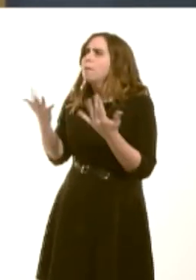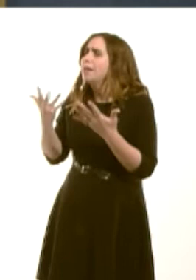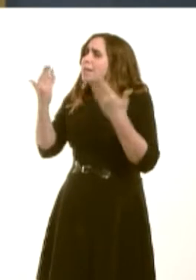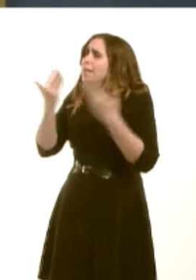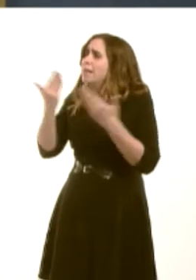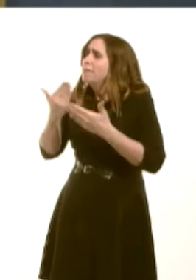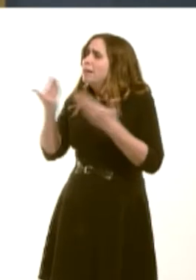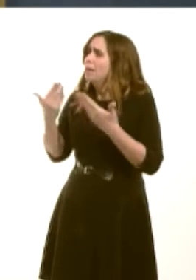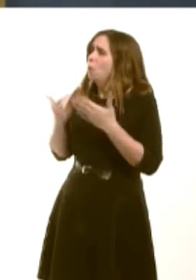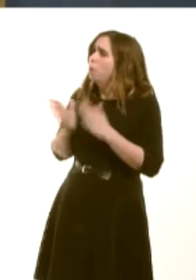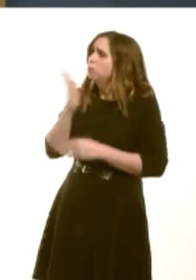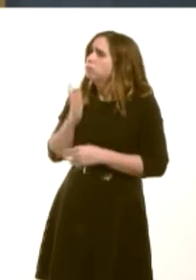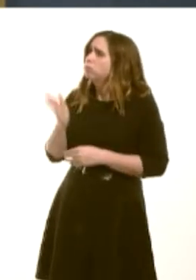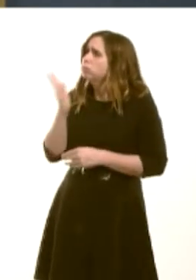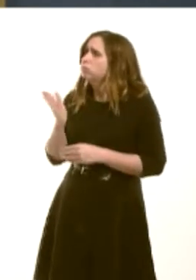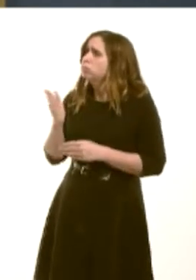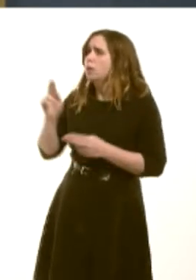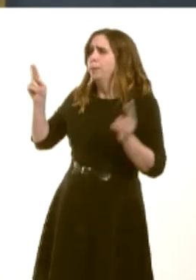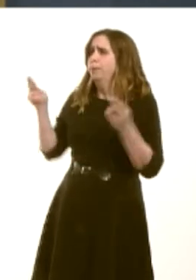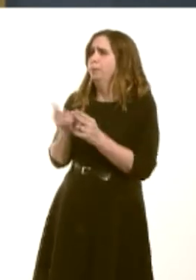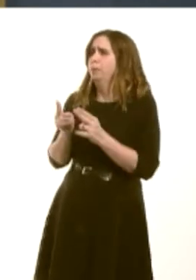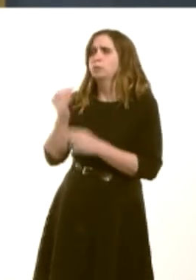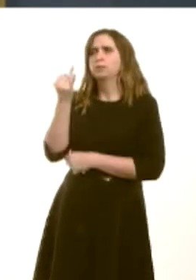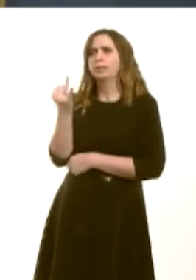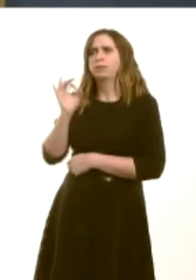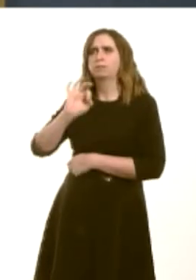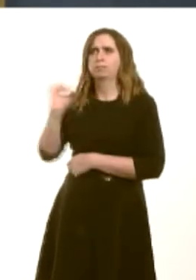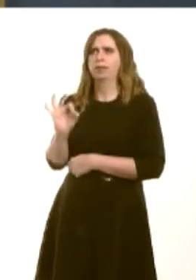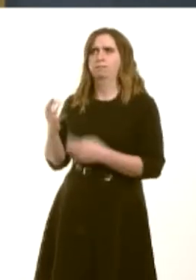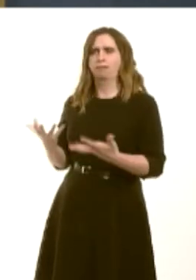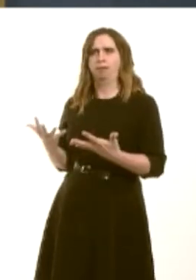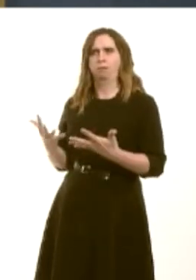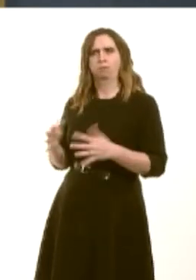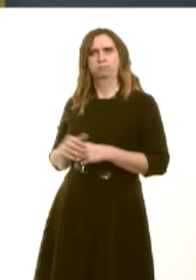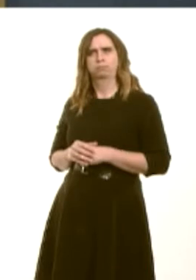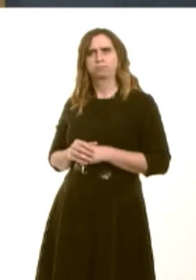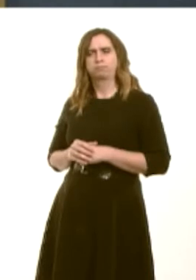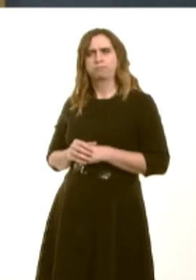appointments fell to just 7 per cent last year. Does the First Minister agree that this